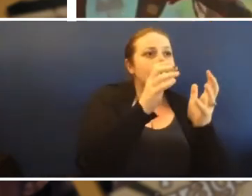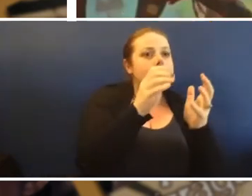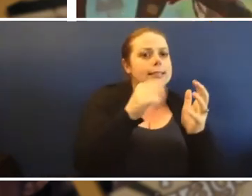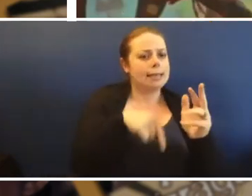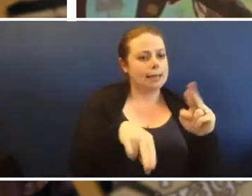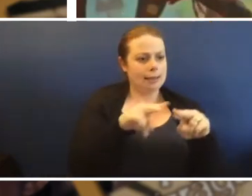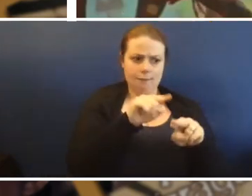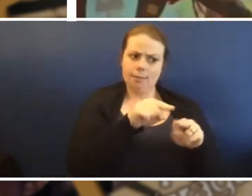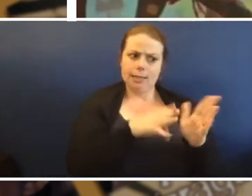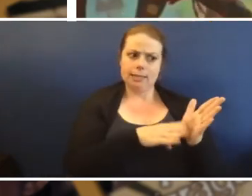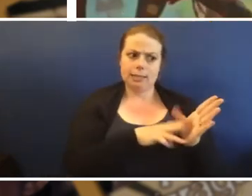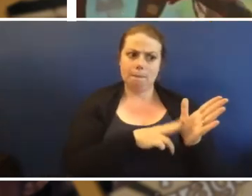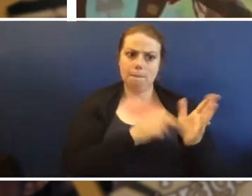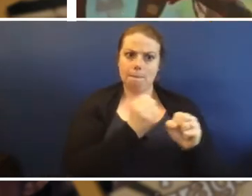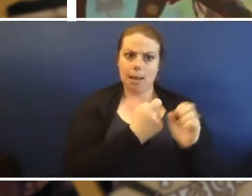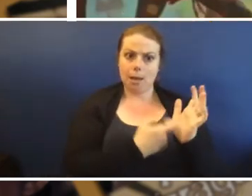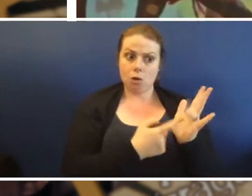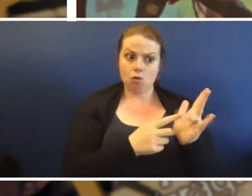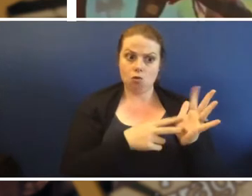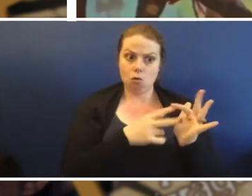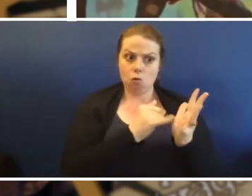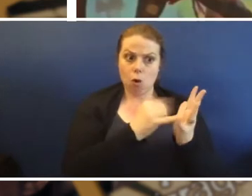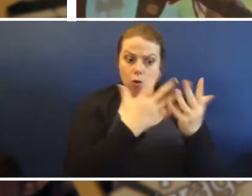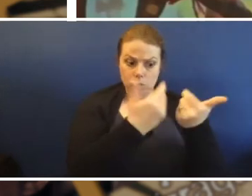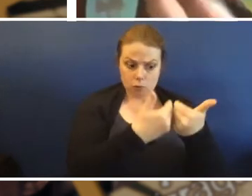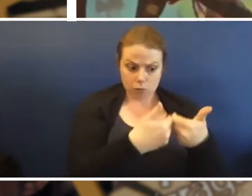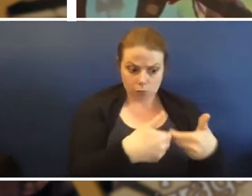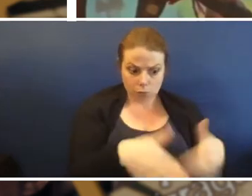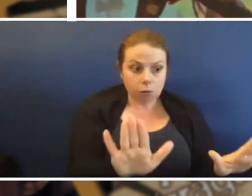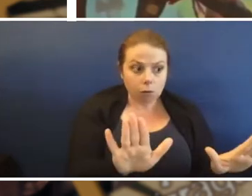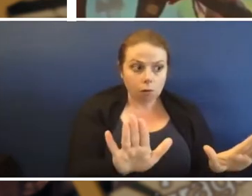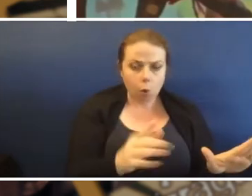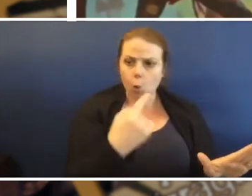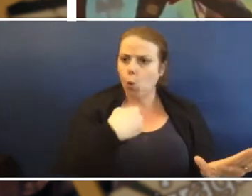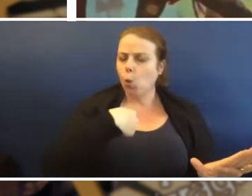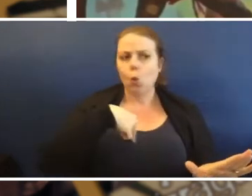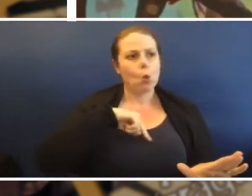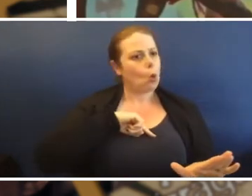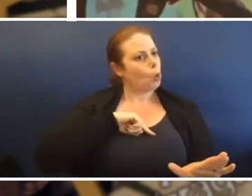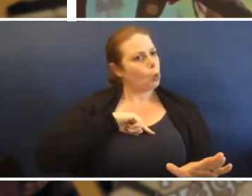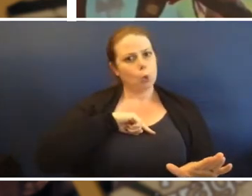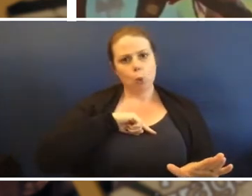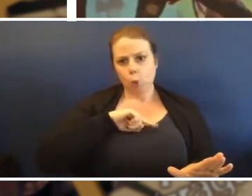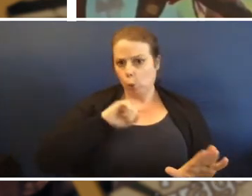we'd be in big trouble. No the mangoes, the mangroves or the mangoes too because I love them.